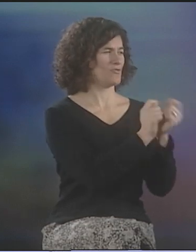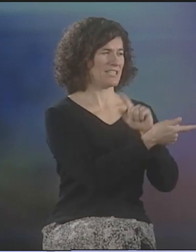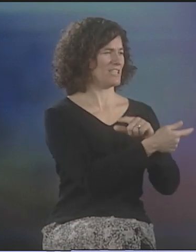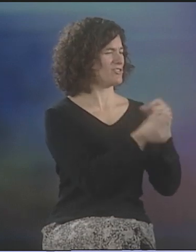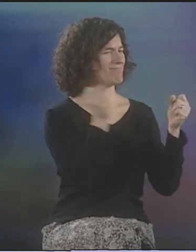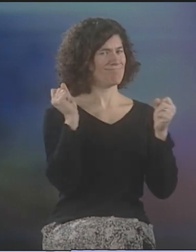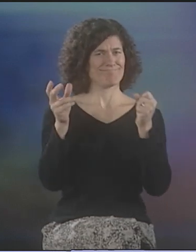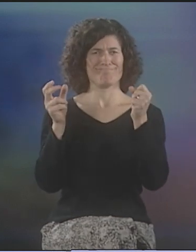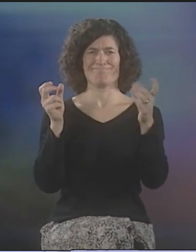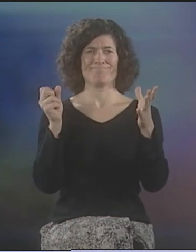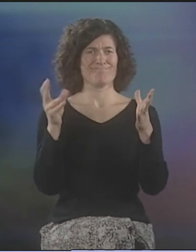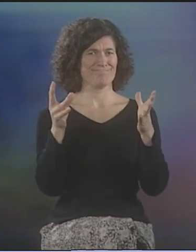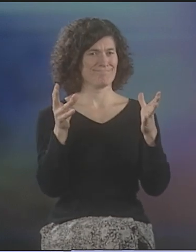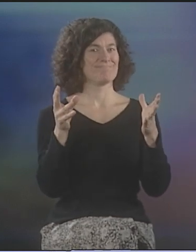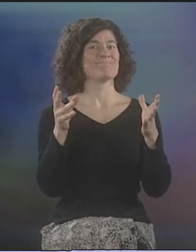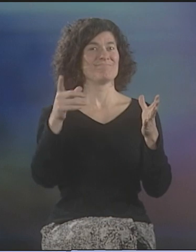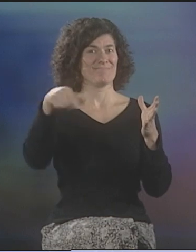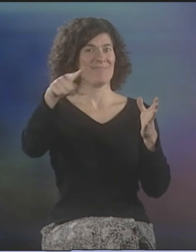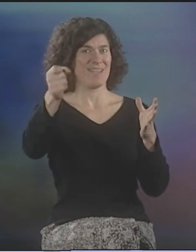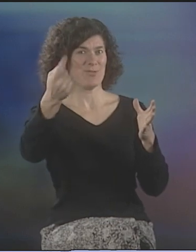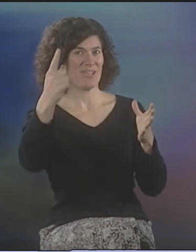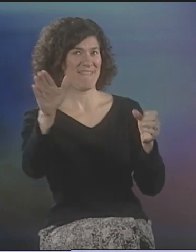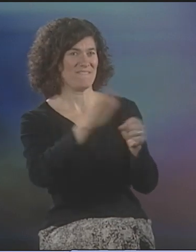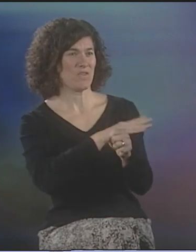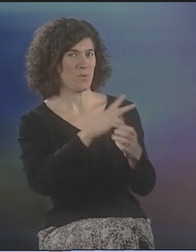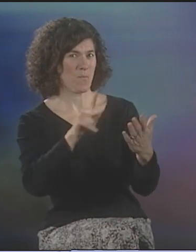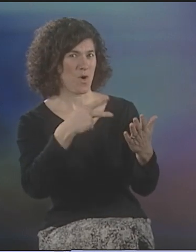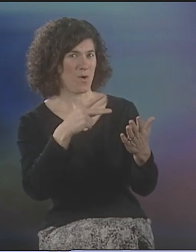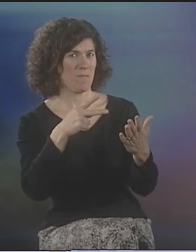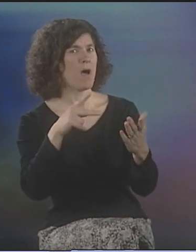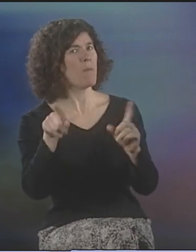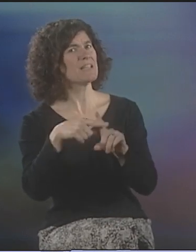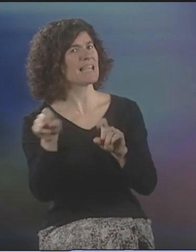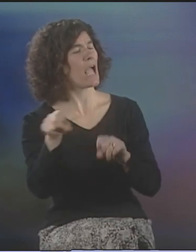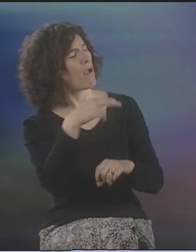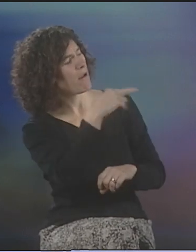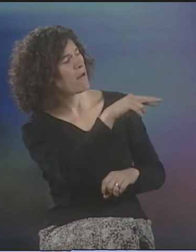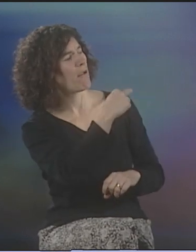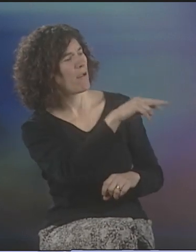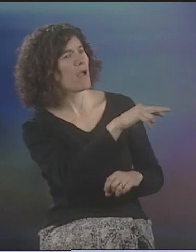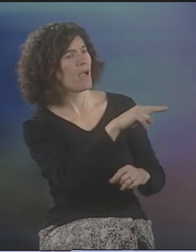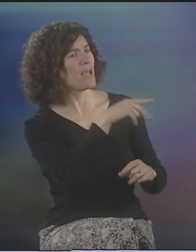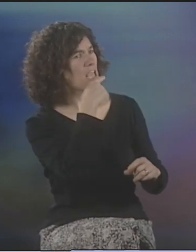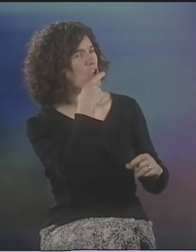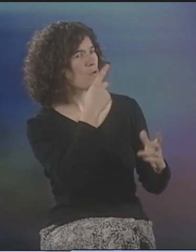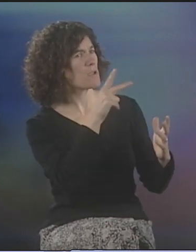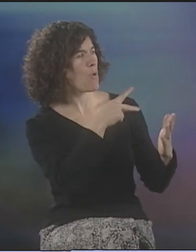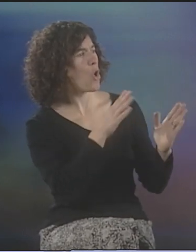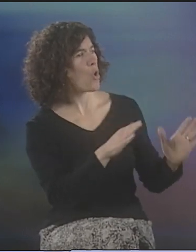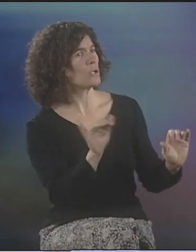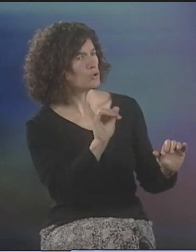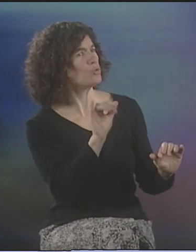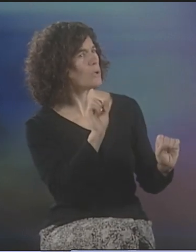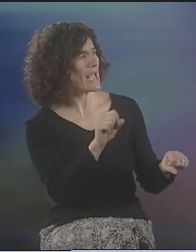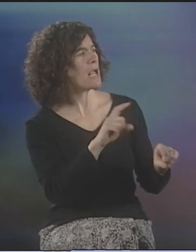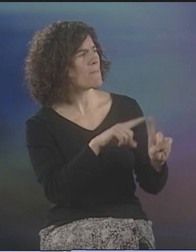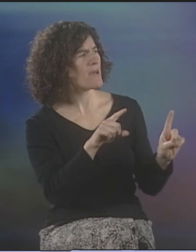I HAD TO DO A FULL TRANSLATION TO THE BEST OF MY ABILITY, AND I WANTED THE DEAF PEOPLE TO UNDERSTAND IT AS CLEAR AS THEY COULD. NOW, OF COURSE, THEY'RE ACTUALLY SEEING